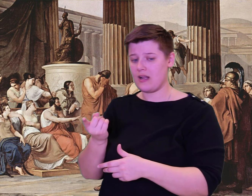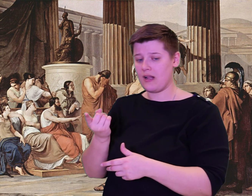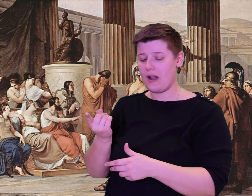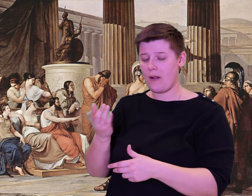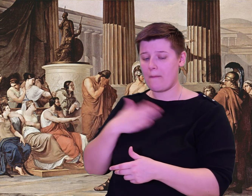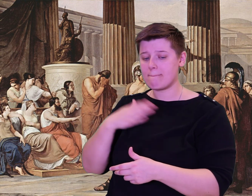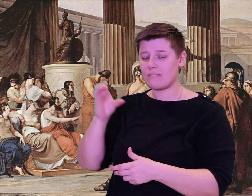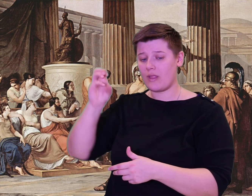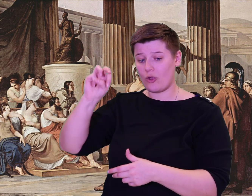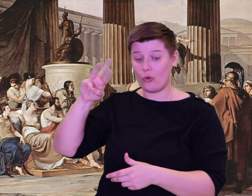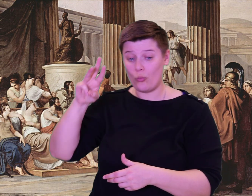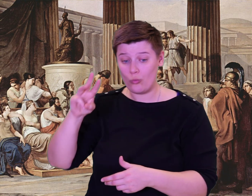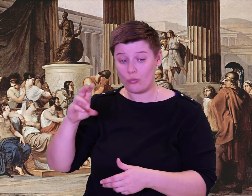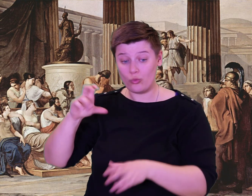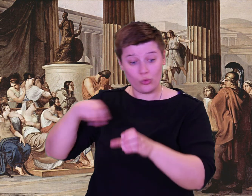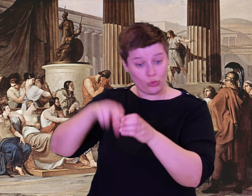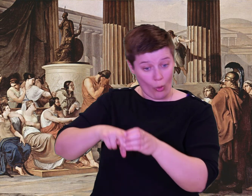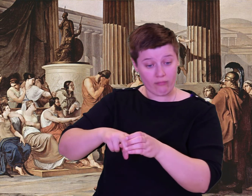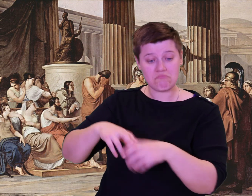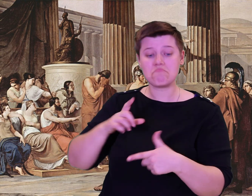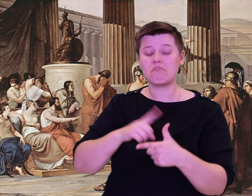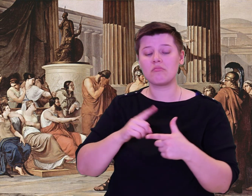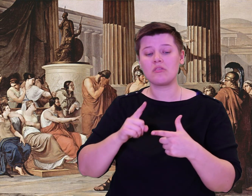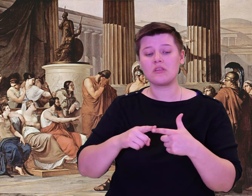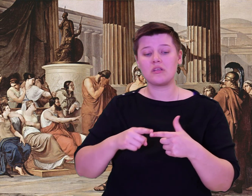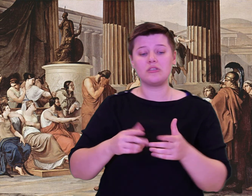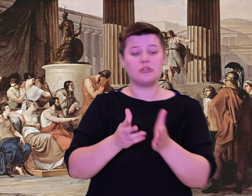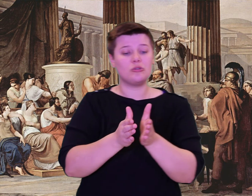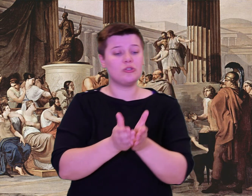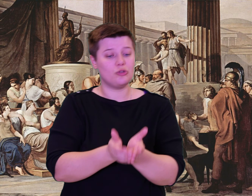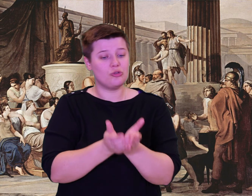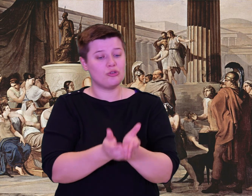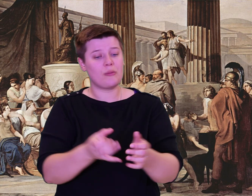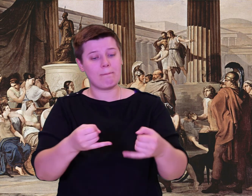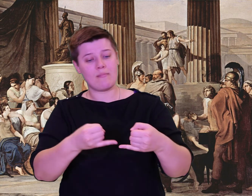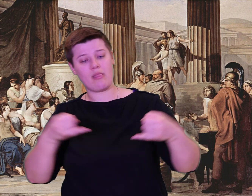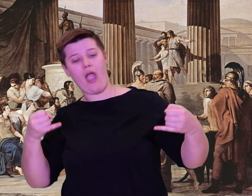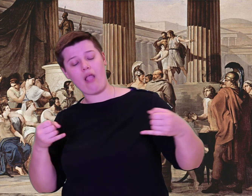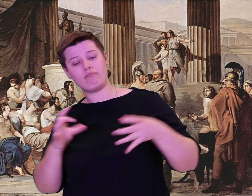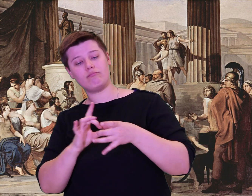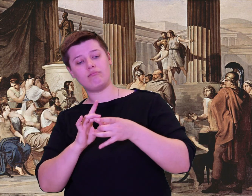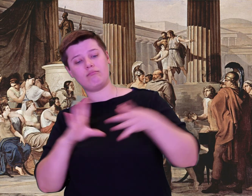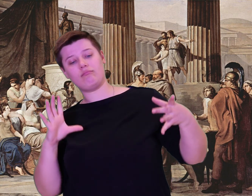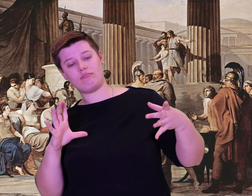The ship supply of that had not run out; when we had sacked the holy citadel of the